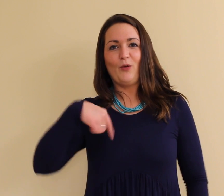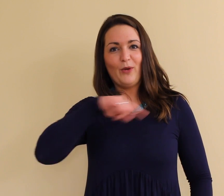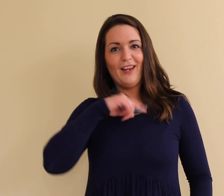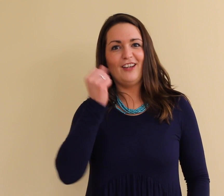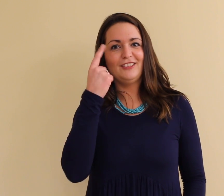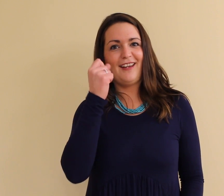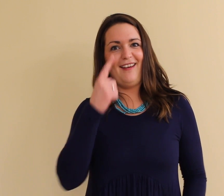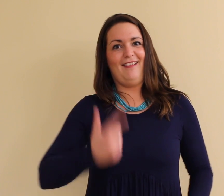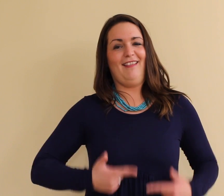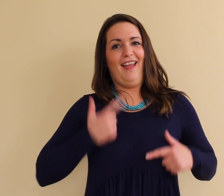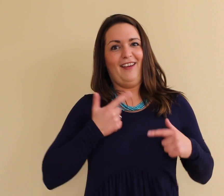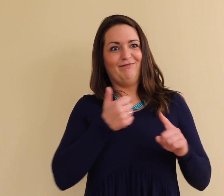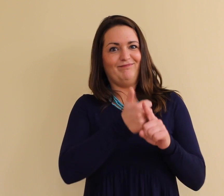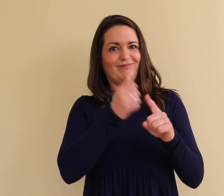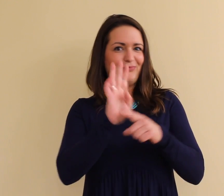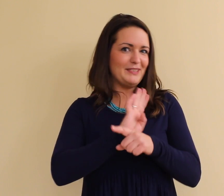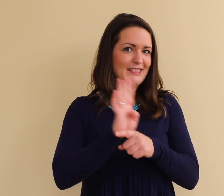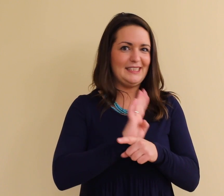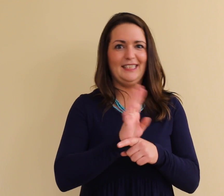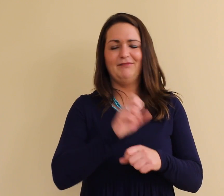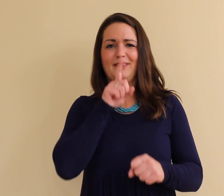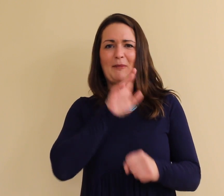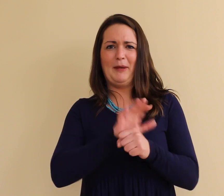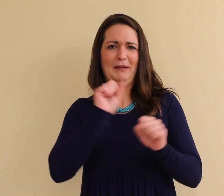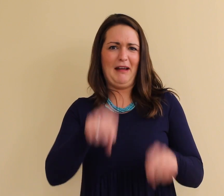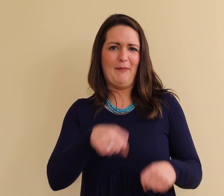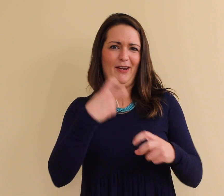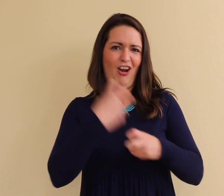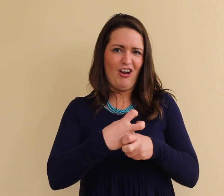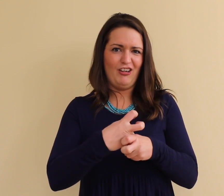We understand that life can get busy and commitment is hard.